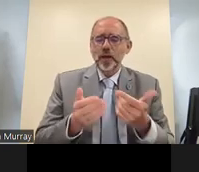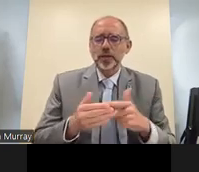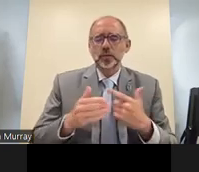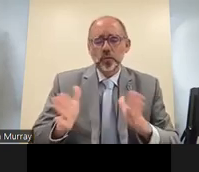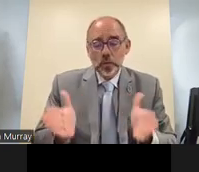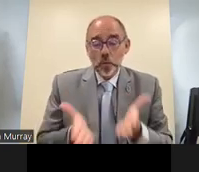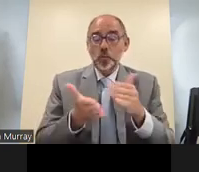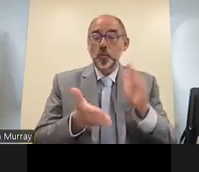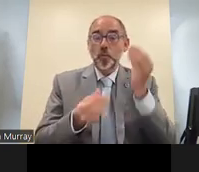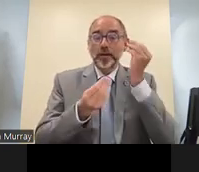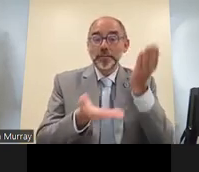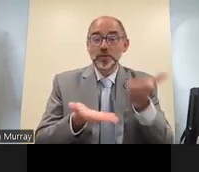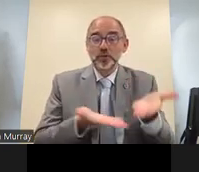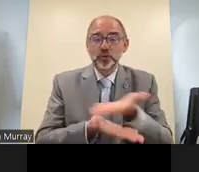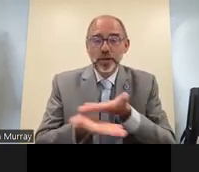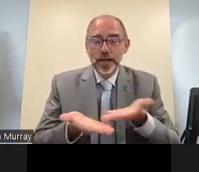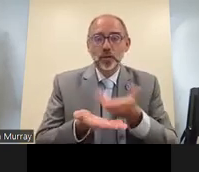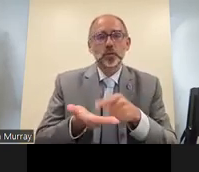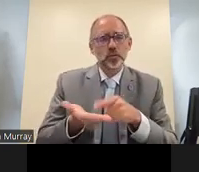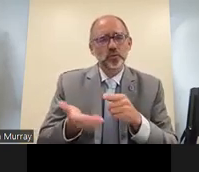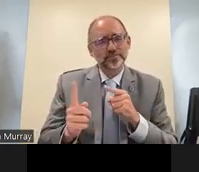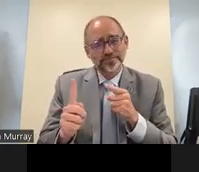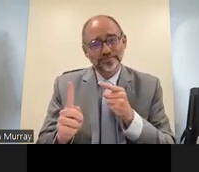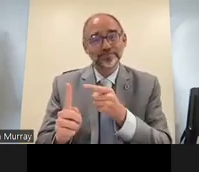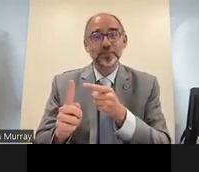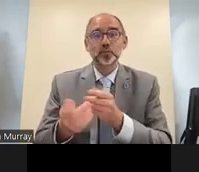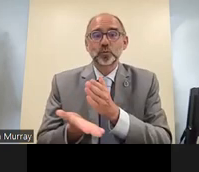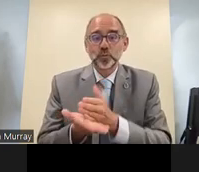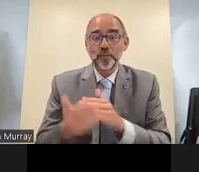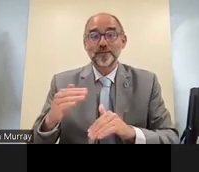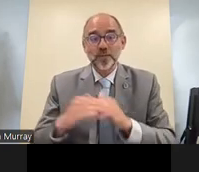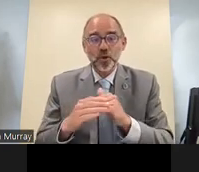this new work has allowed us to ensure that there's been greater information sharing